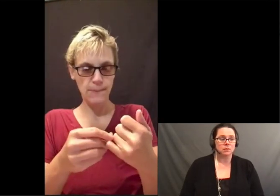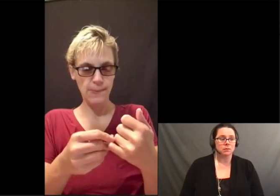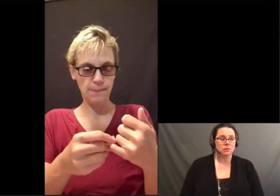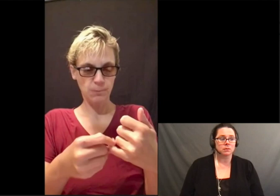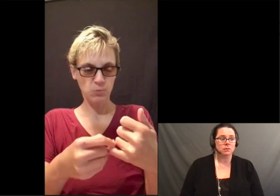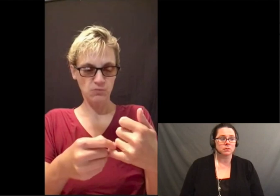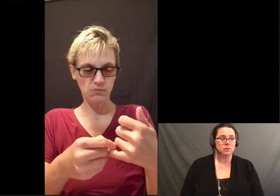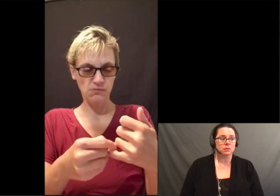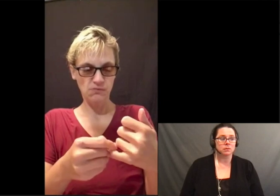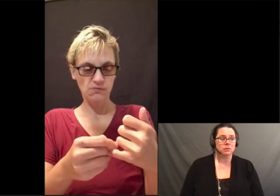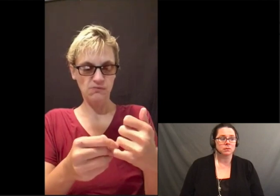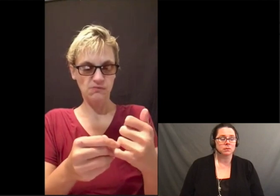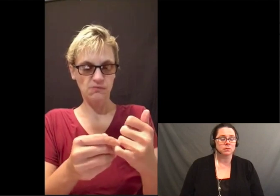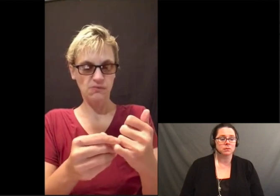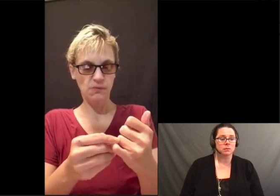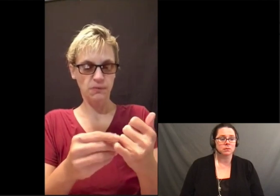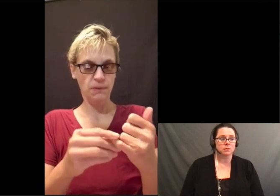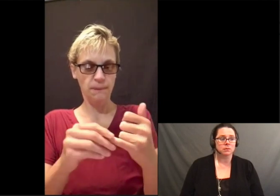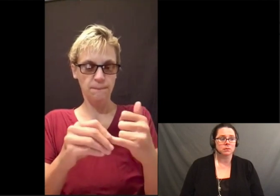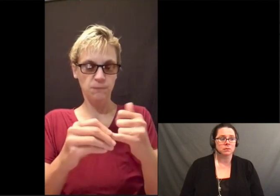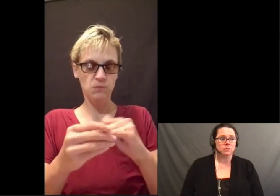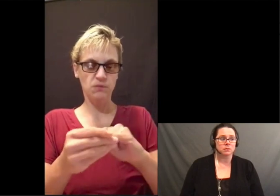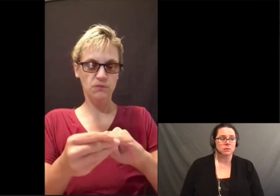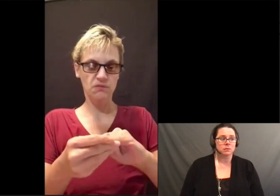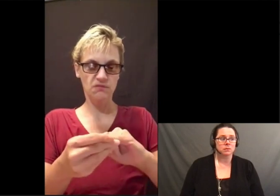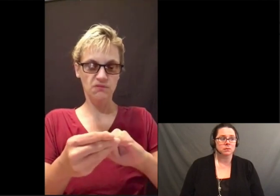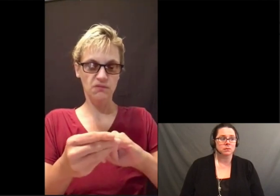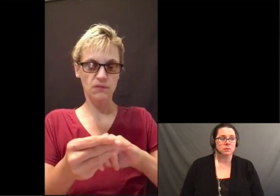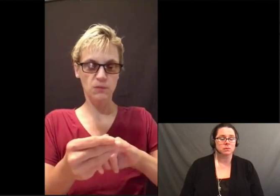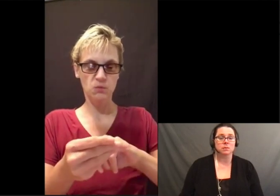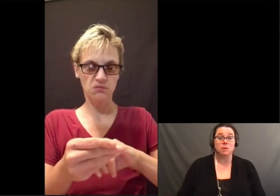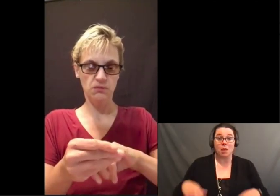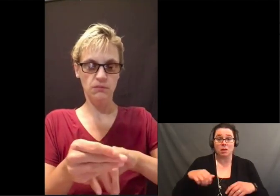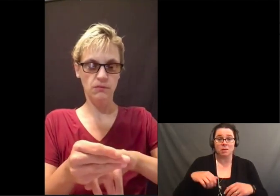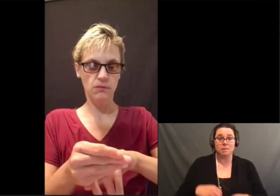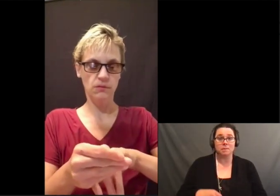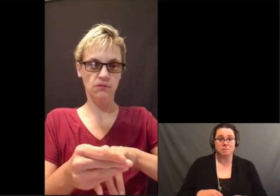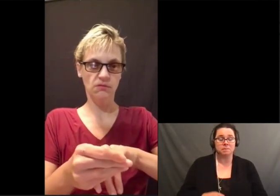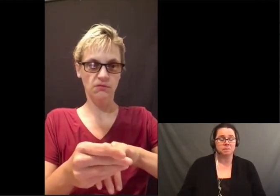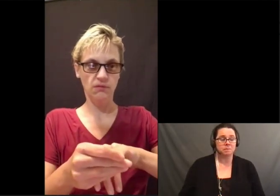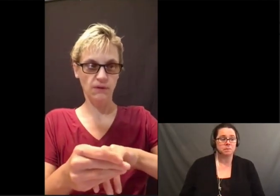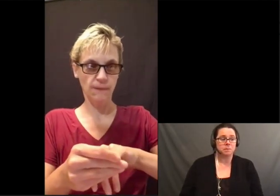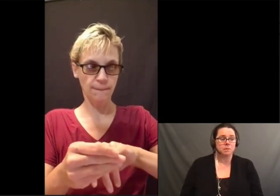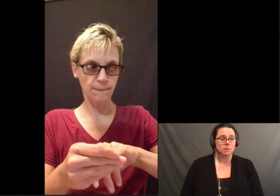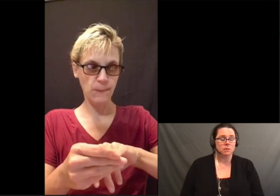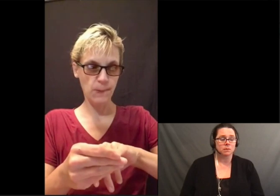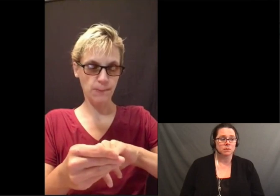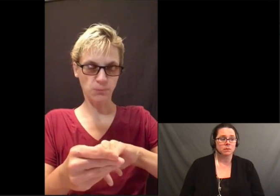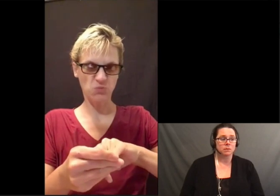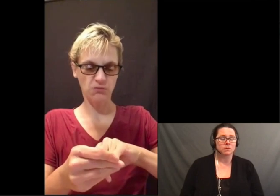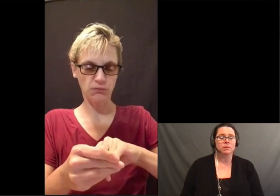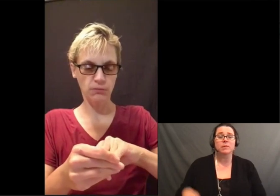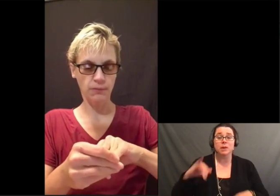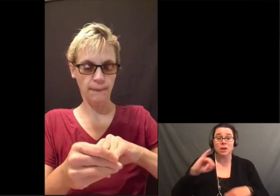Then what you want to do is use another nail to push it down.